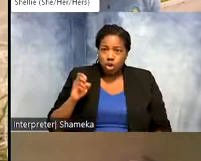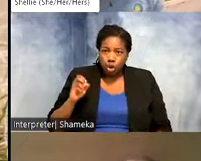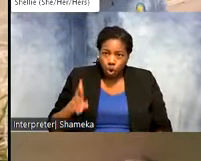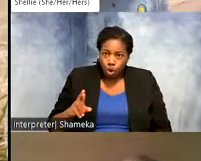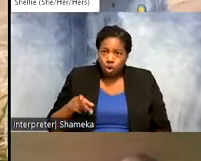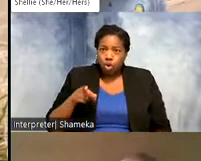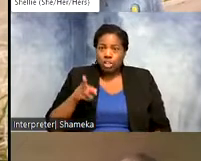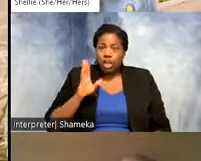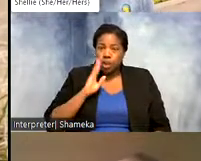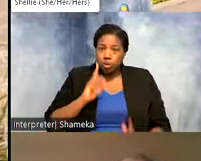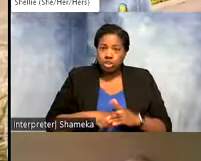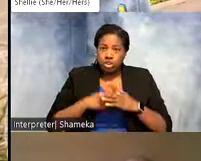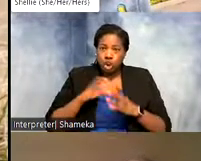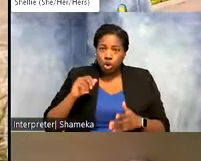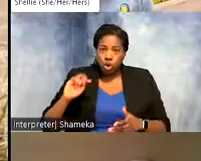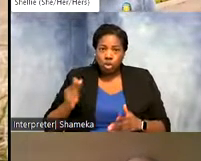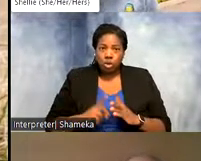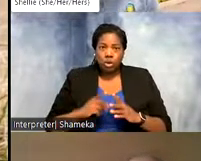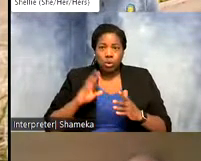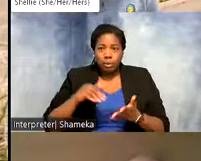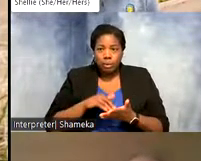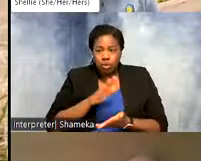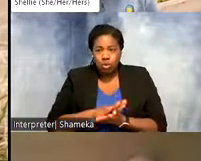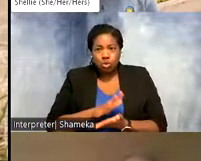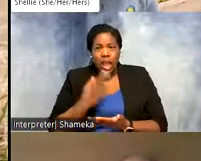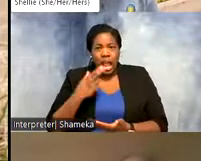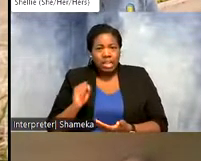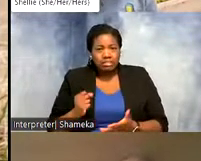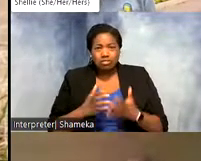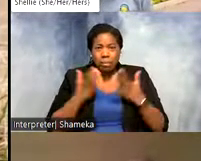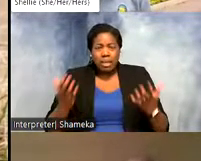to middle school or high school. We have so many coders but we have a lot of questions coming in, too.